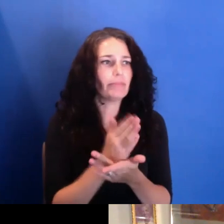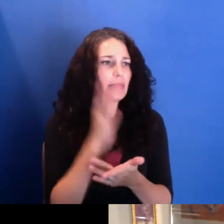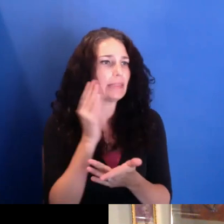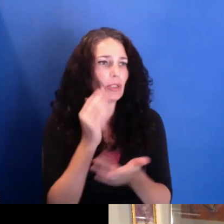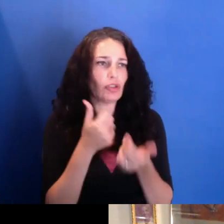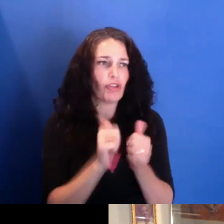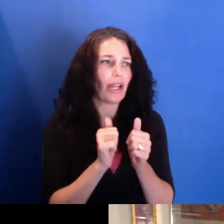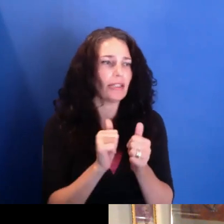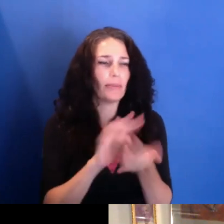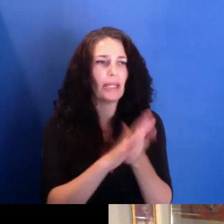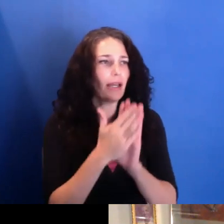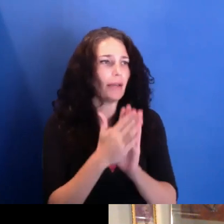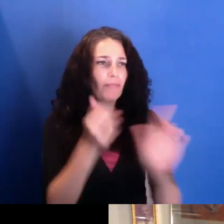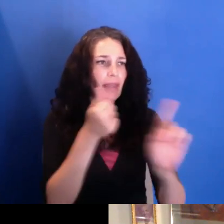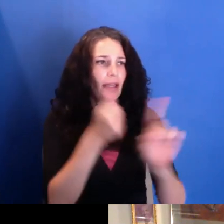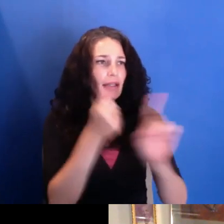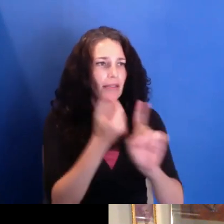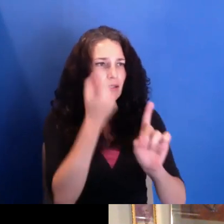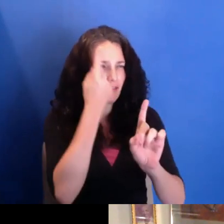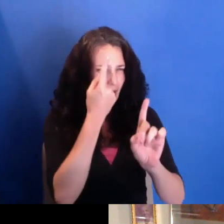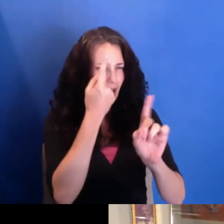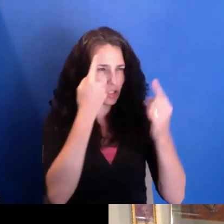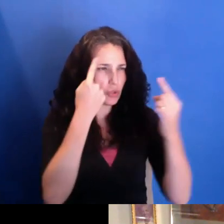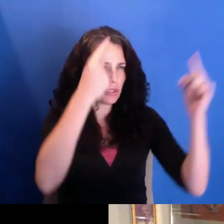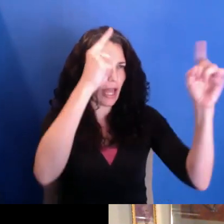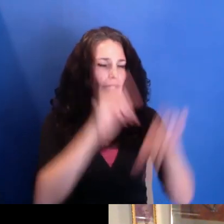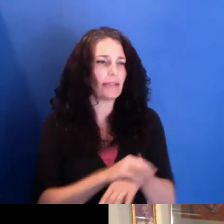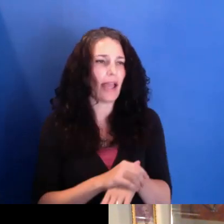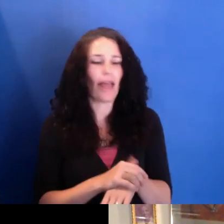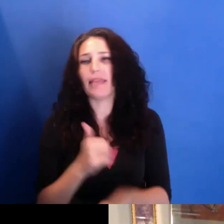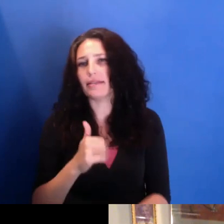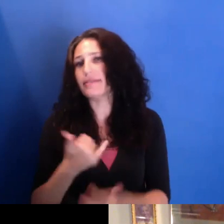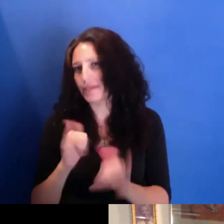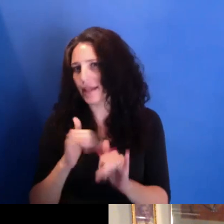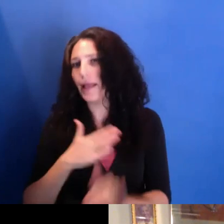I think that's the center of my practice still. Well, still, I think it's evolving.